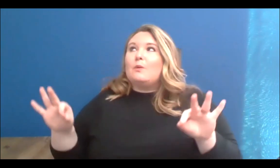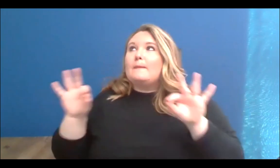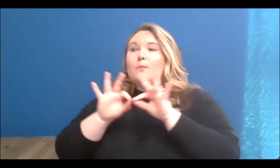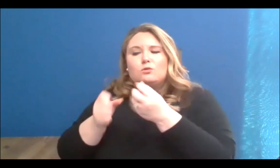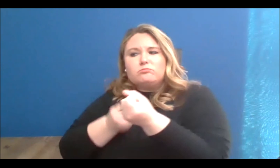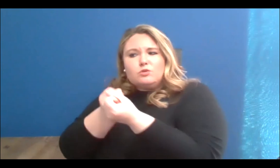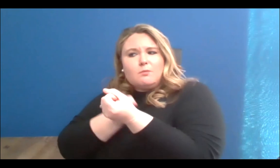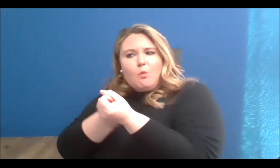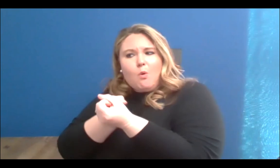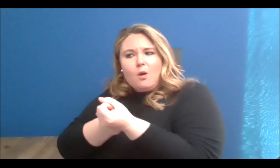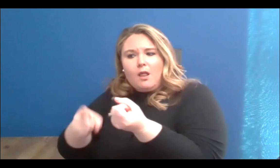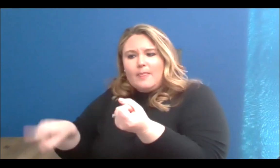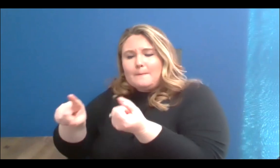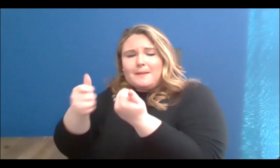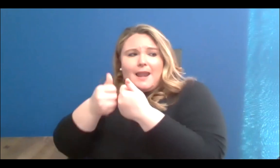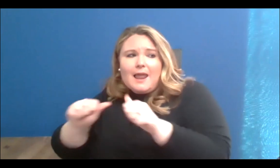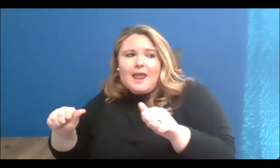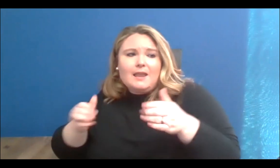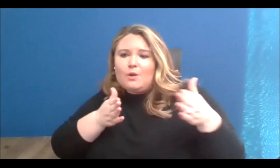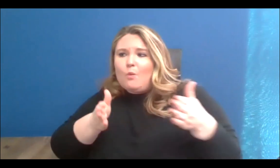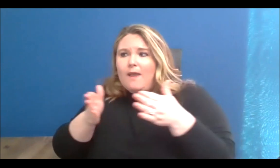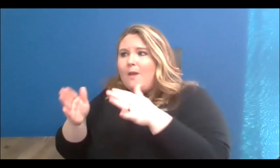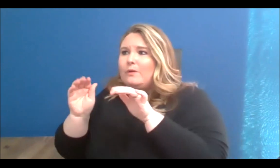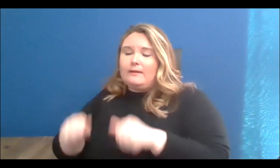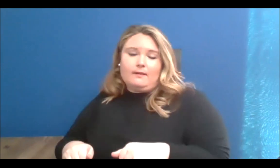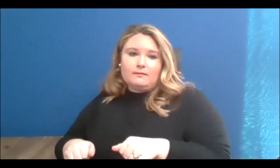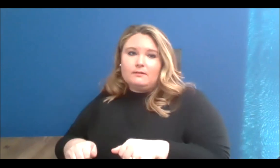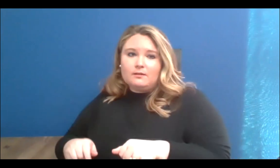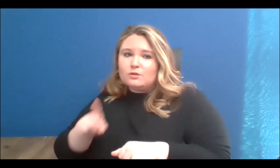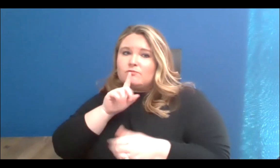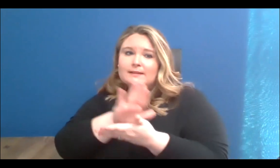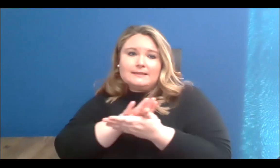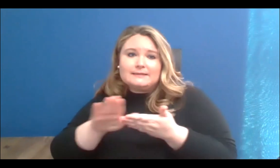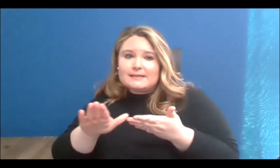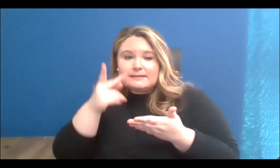that is available to us. It's just really nice to see that everyone is doing their